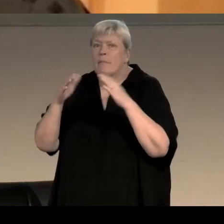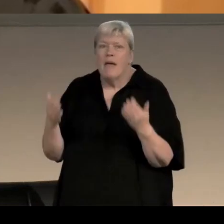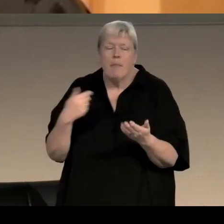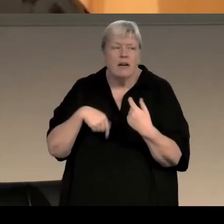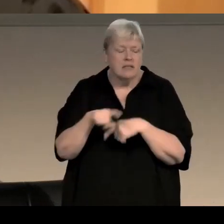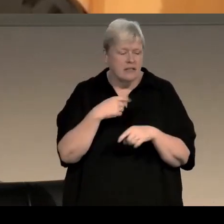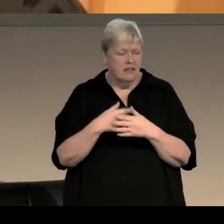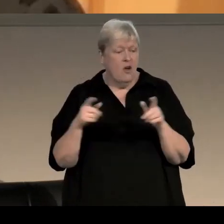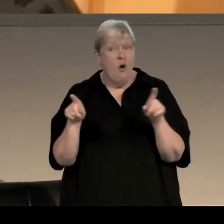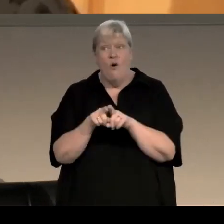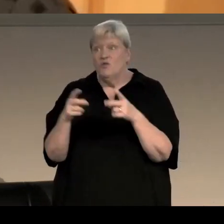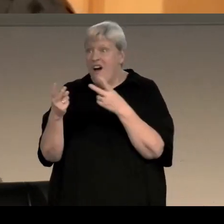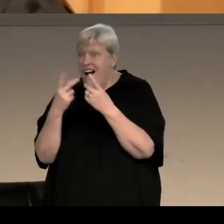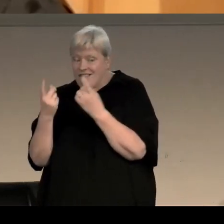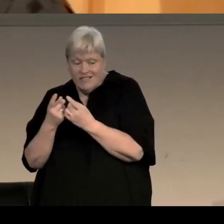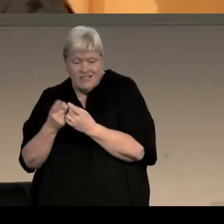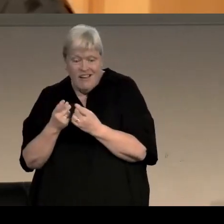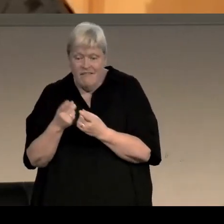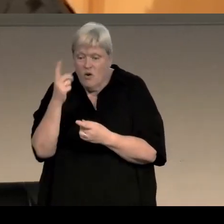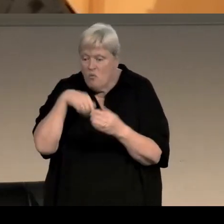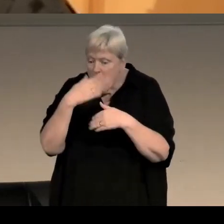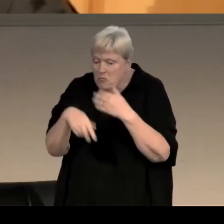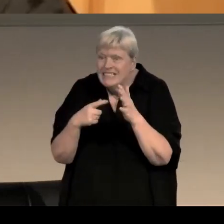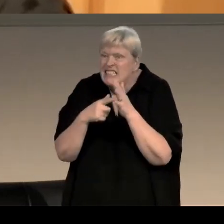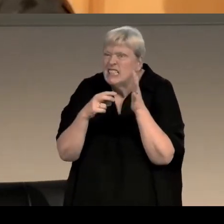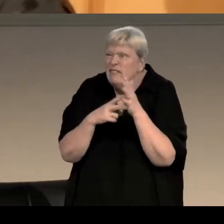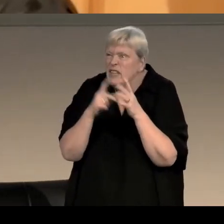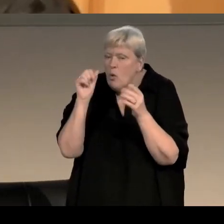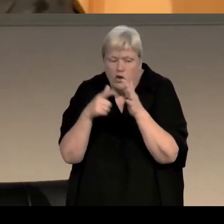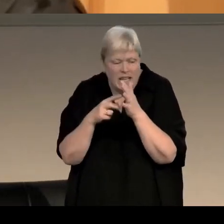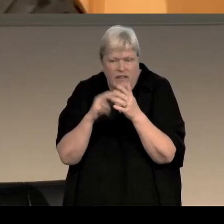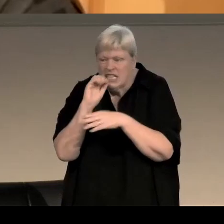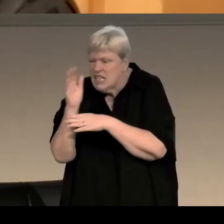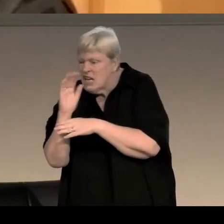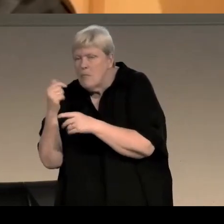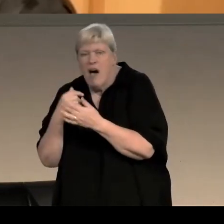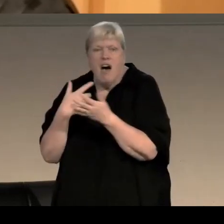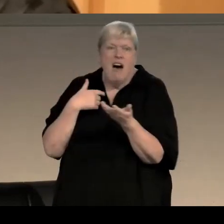and you also get all the other stuff there as well, you get what was on the telly, what was on the pictures, what people were wearing,